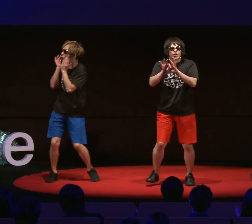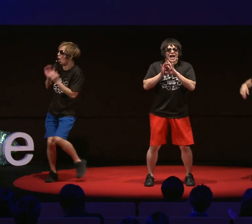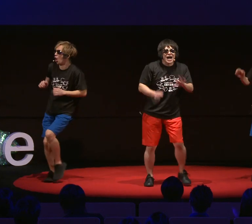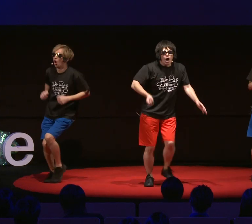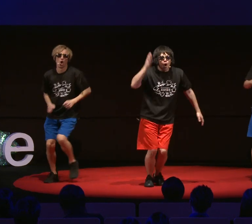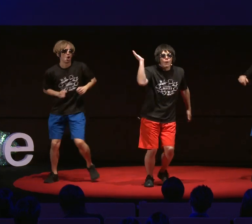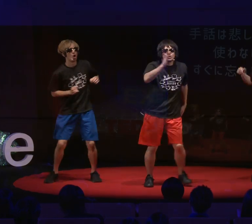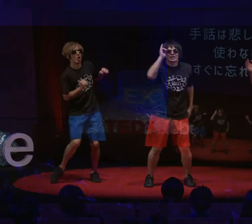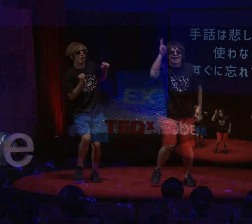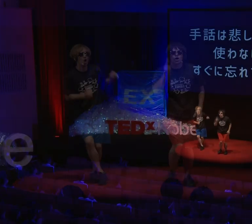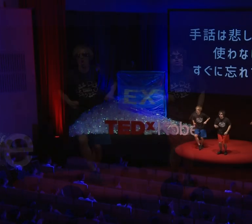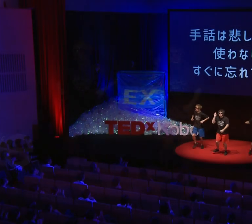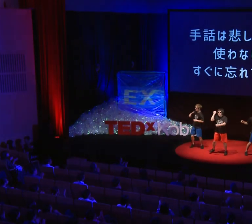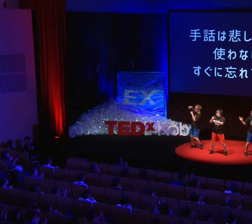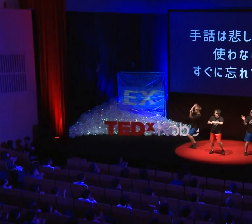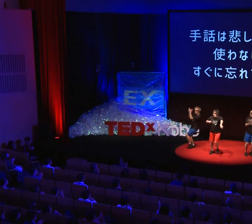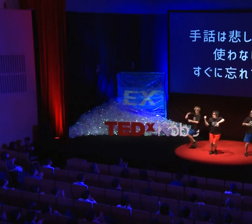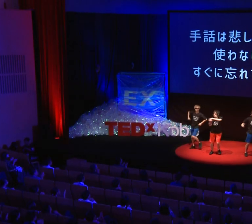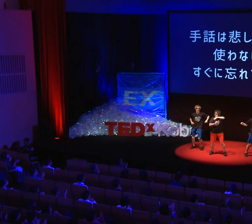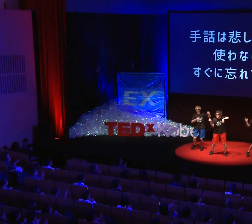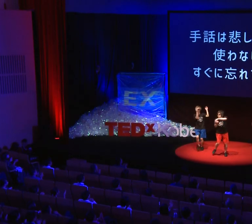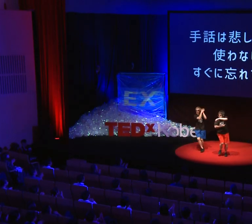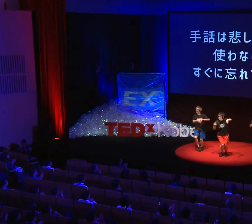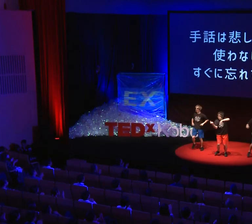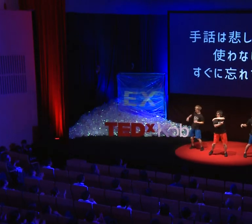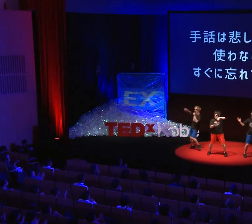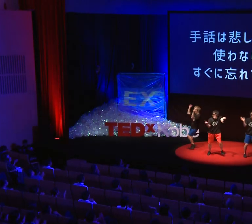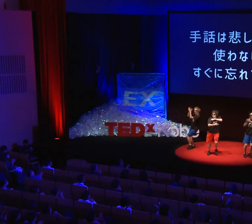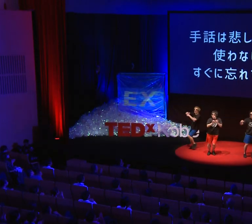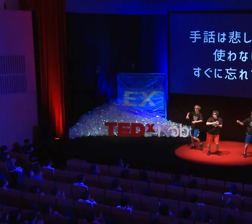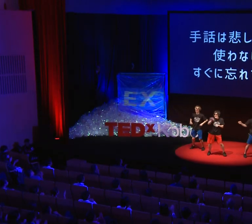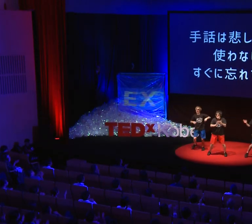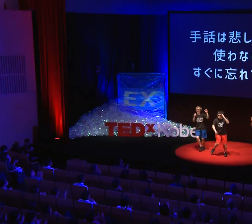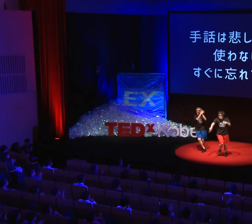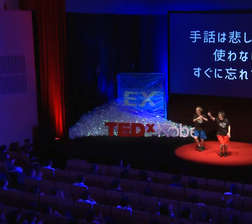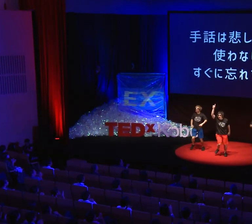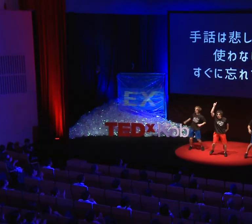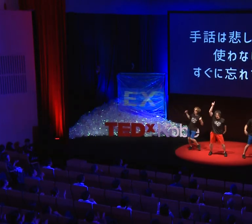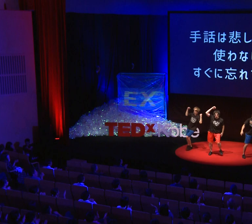So, in order not to forget, you have to use it over and over!